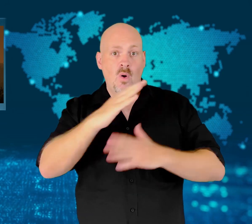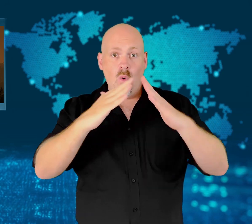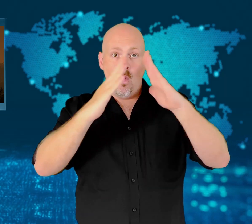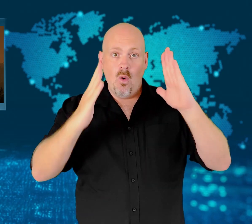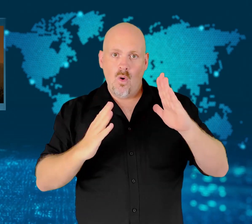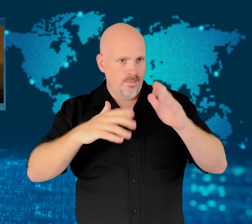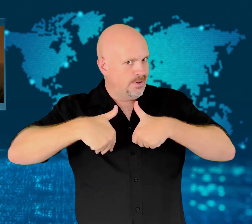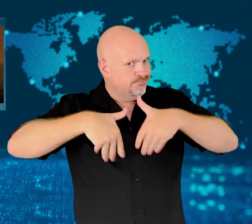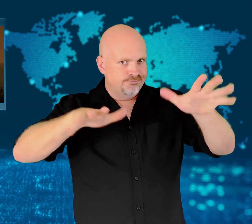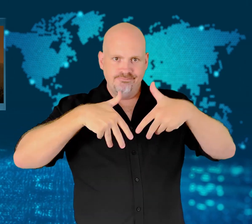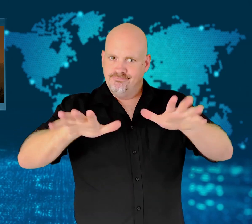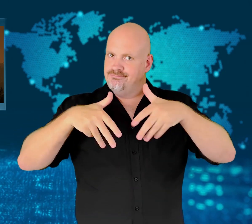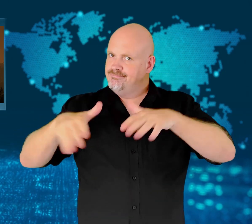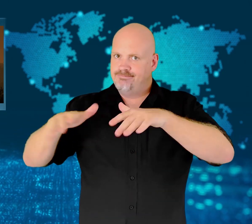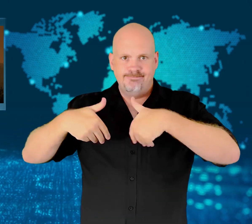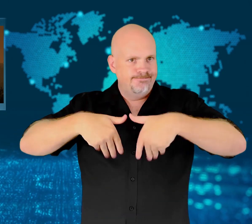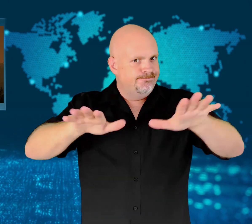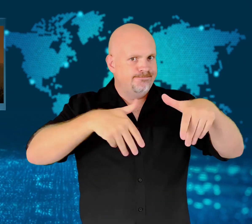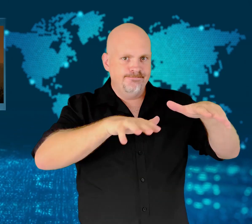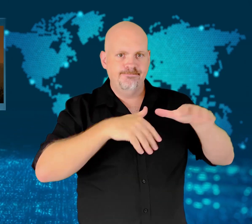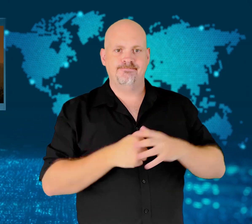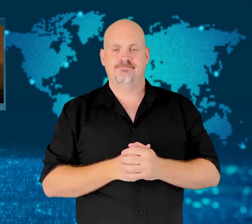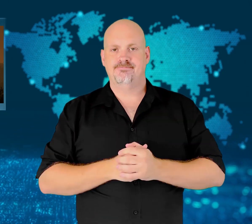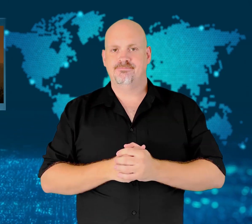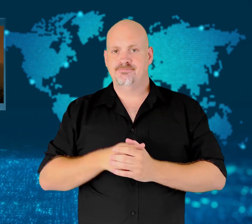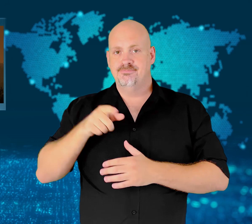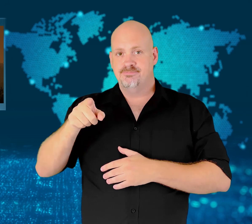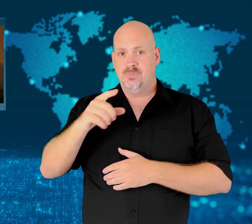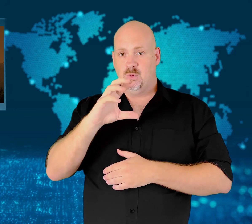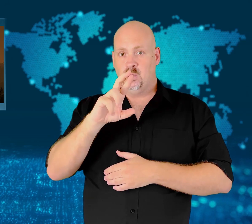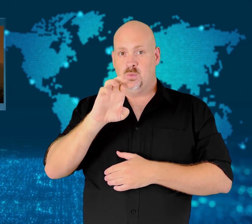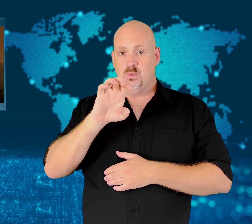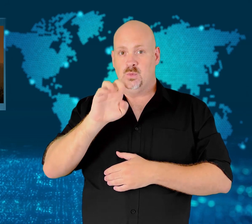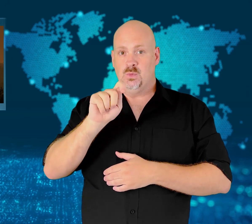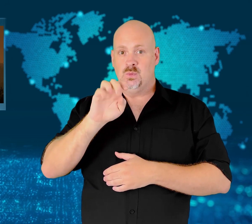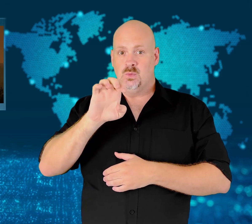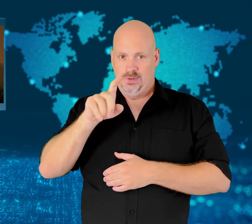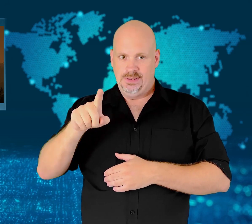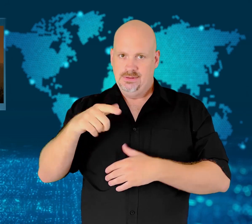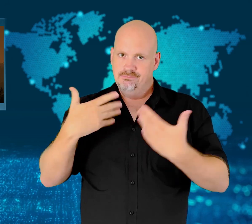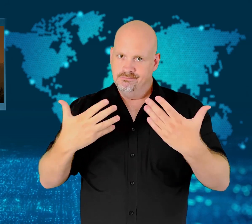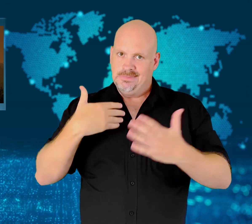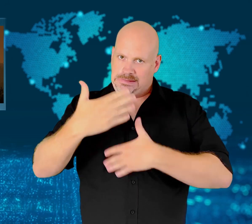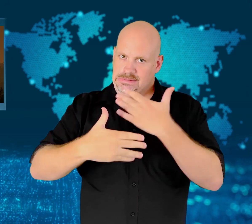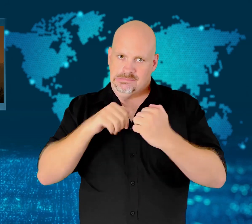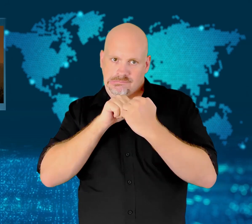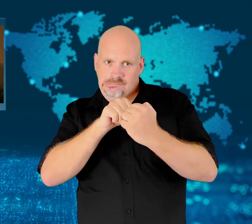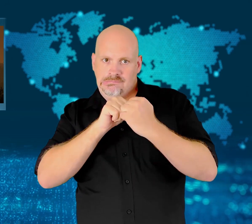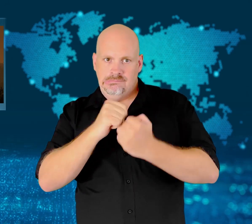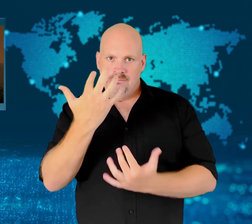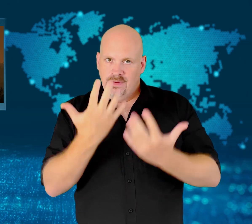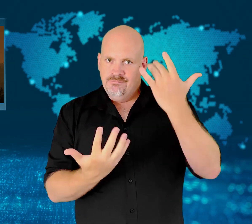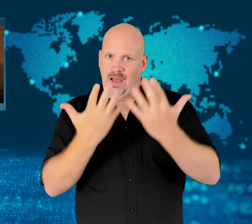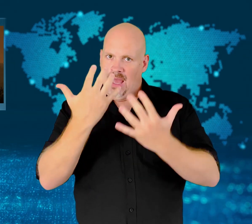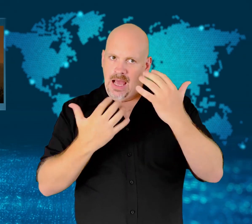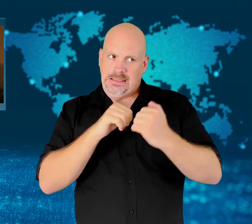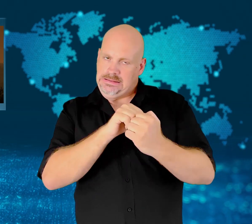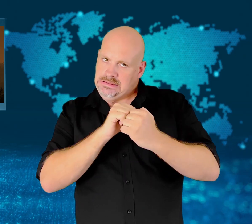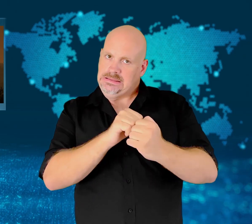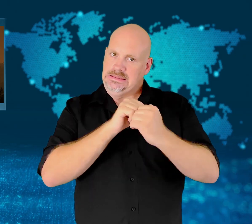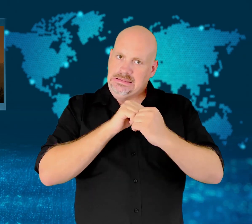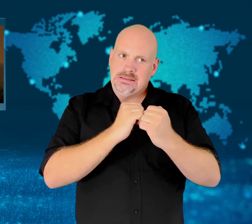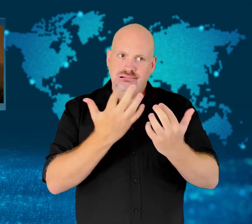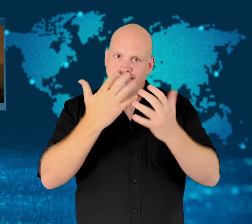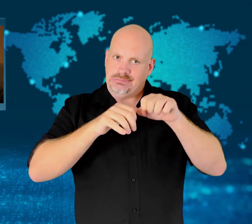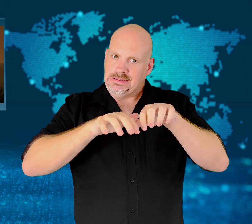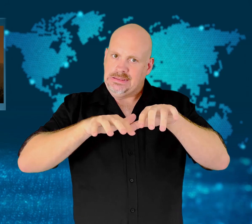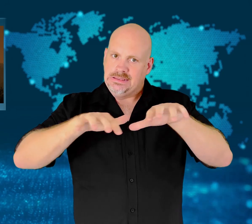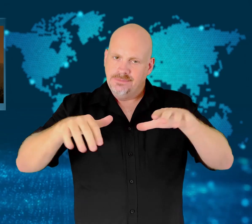Thousands of firefighters have been deployed to help.